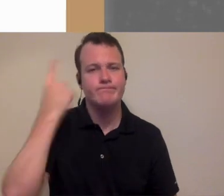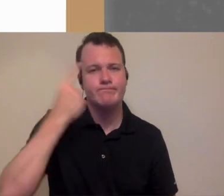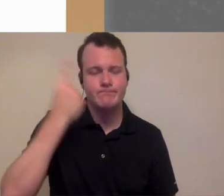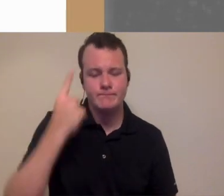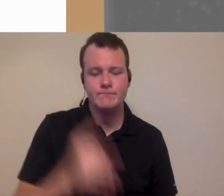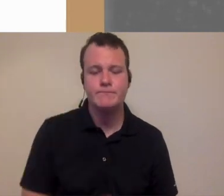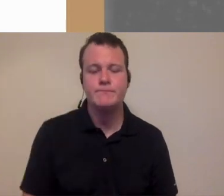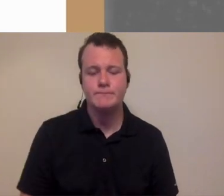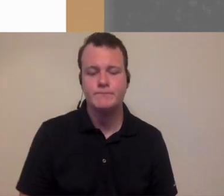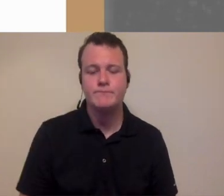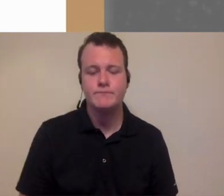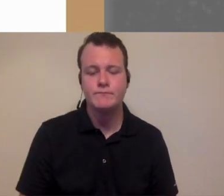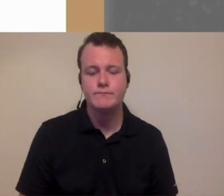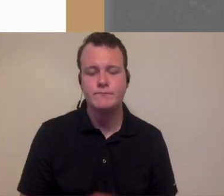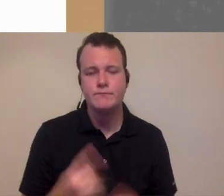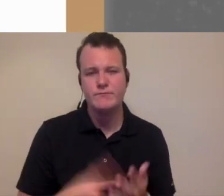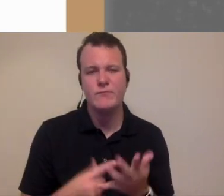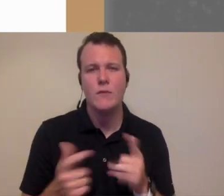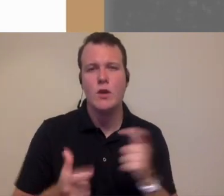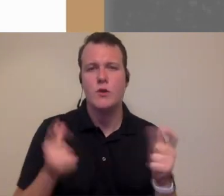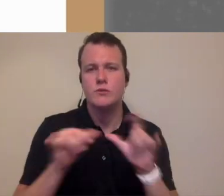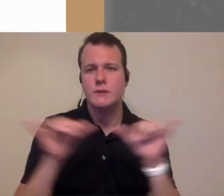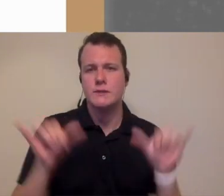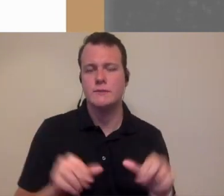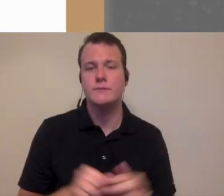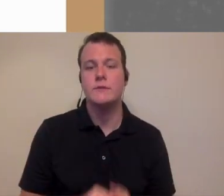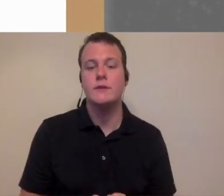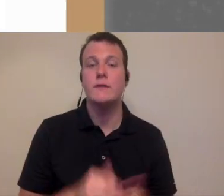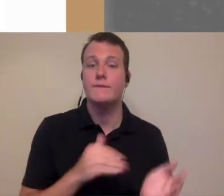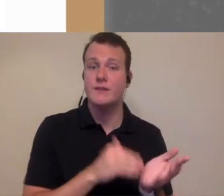that and you know once the enemas and we're talking about larger systems but